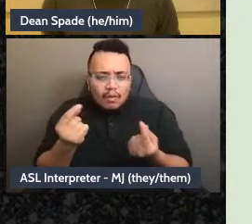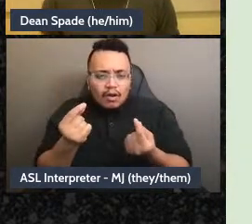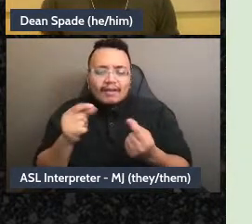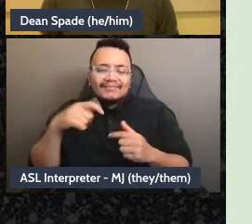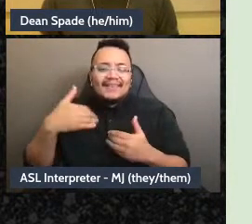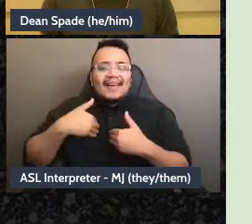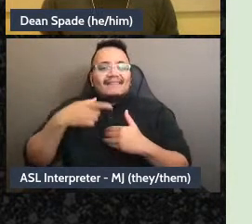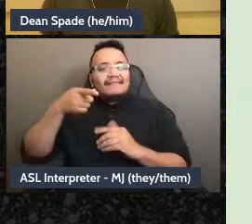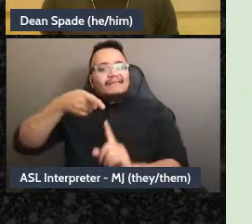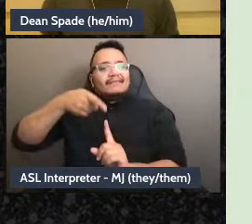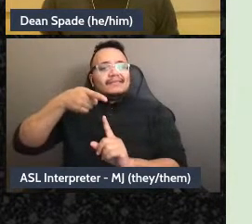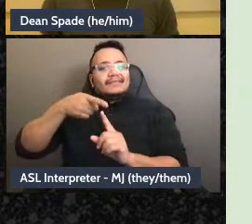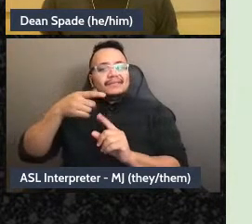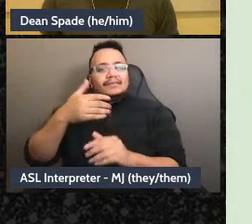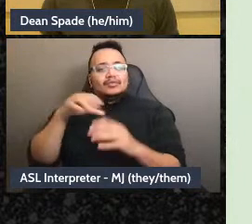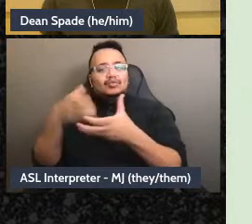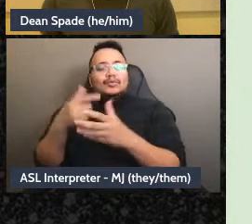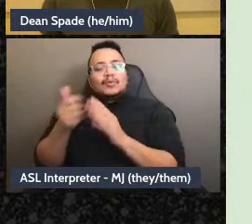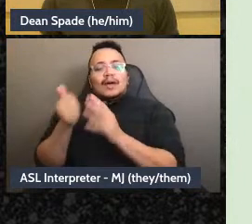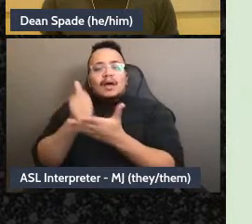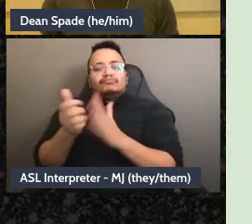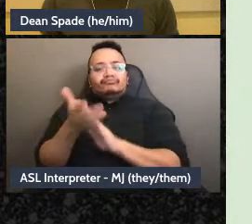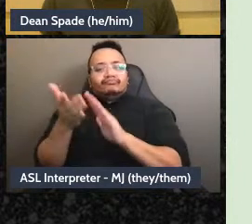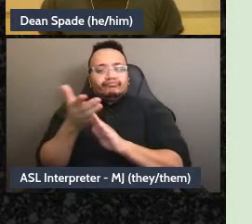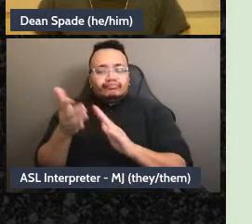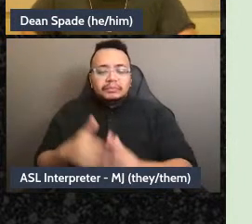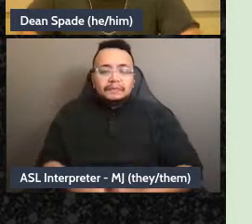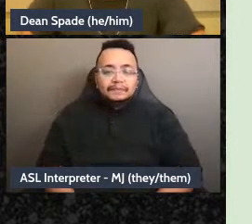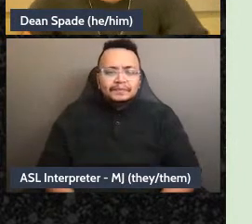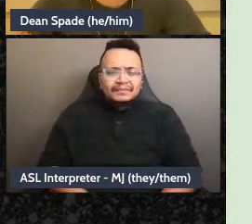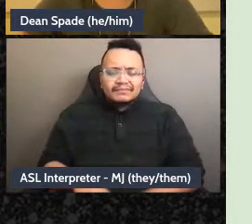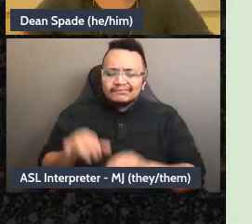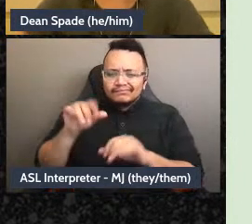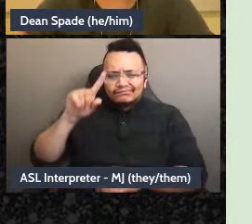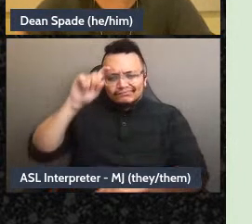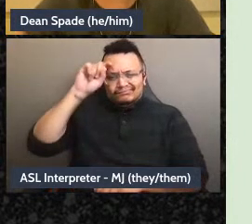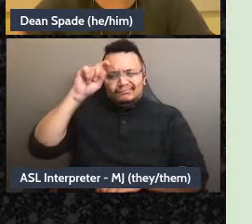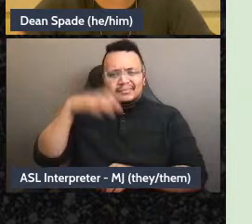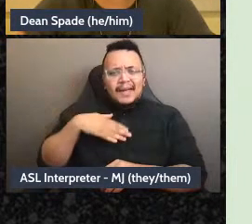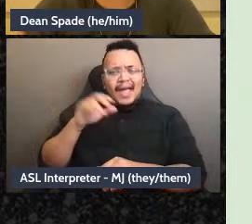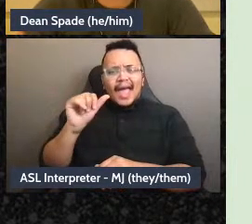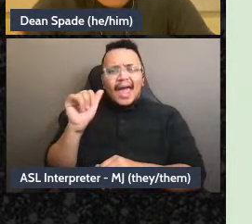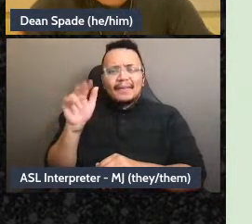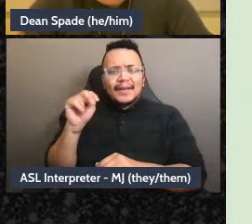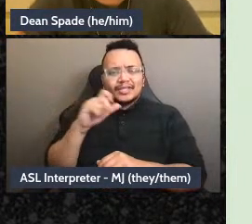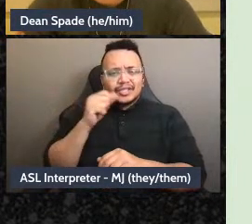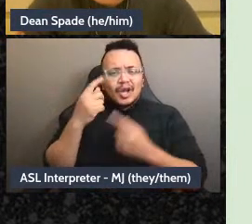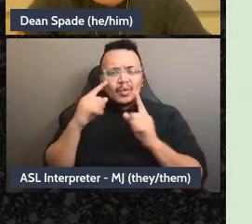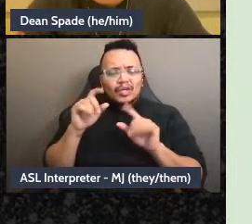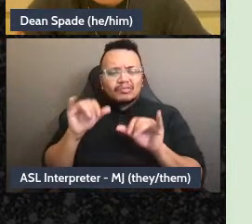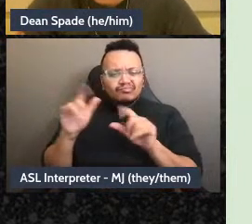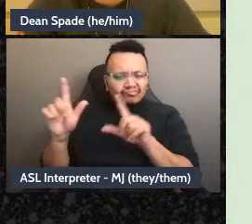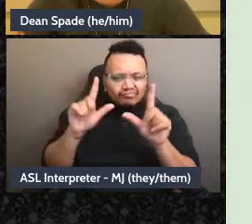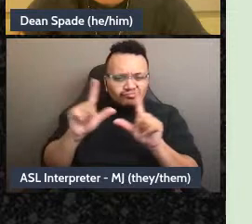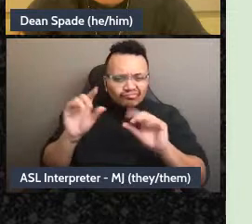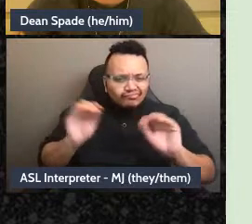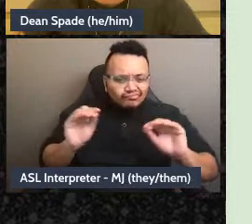Oh none of my animation is working, I wonder why, that is okay, um. So that team has kind of like,